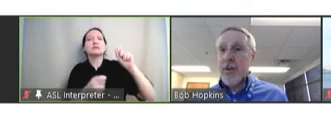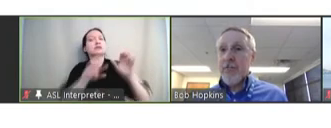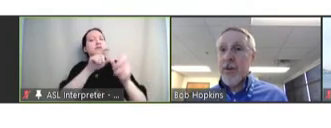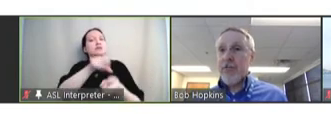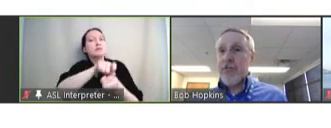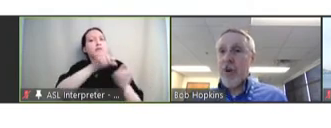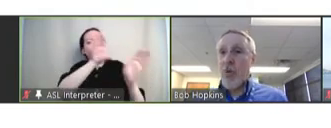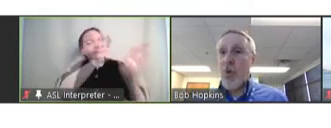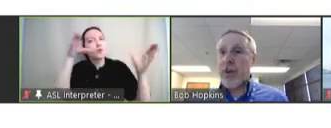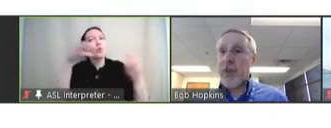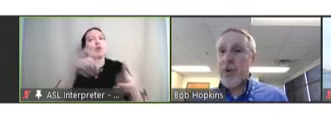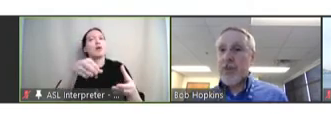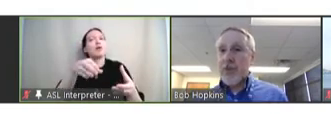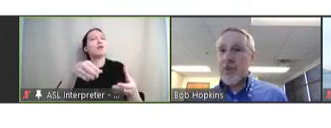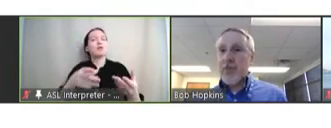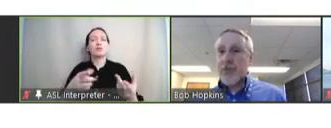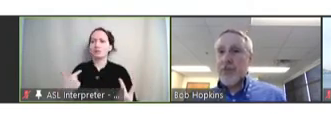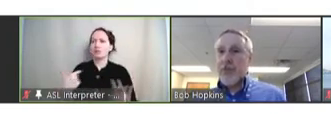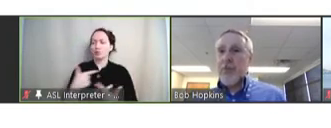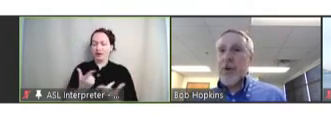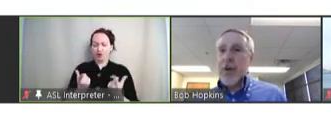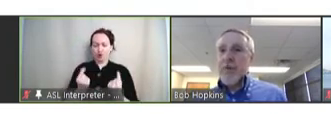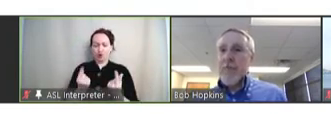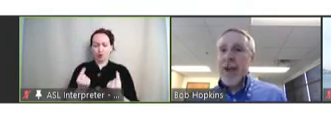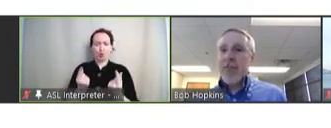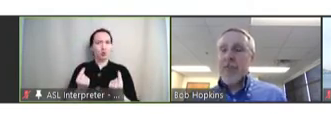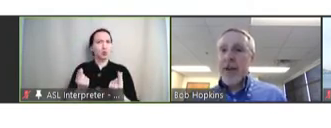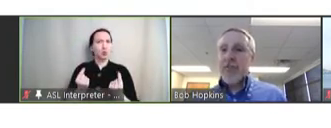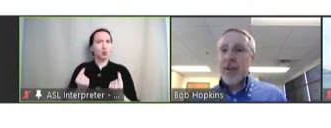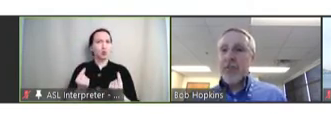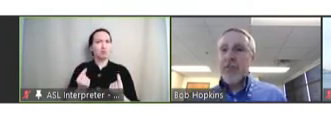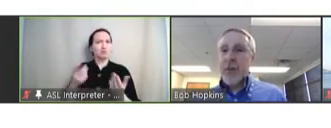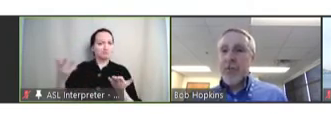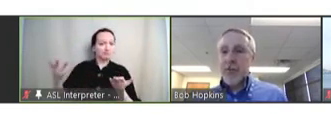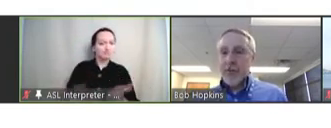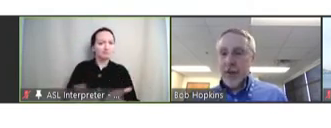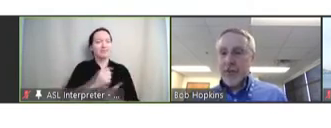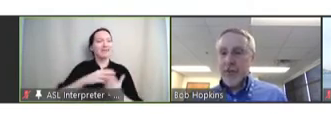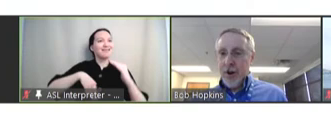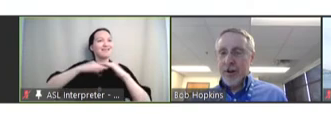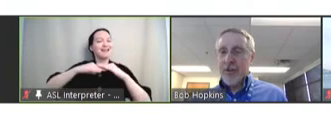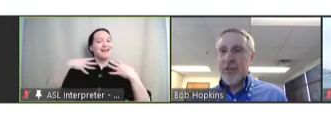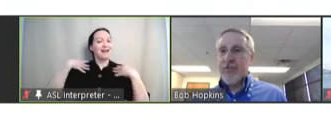focus on what we can do to maximize the health of the people who have these chronic diseases,